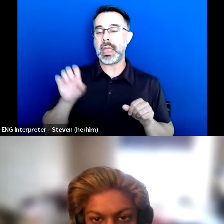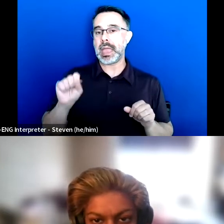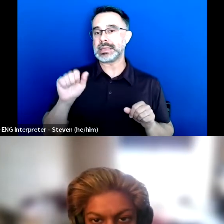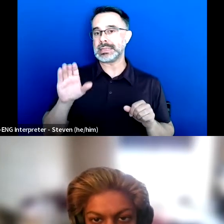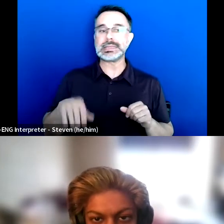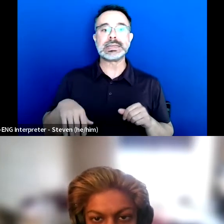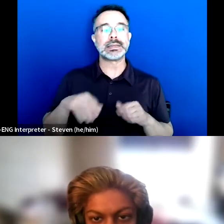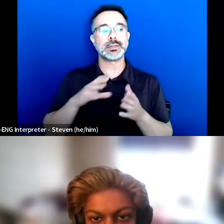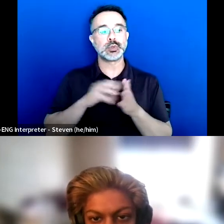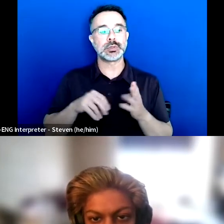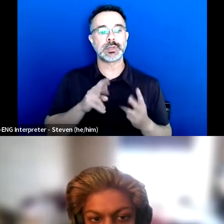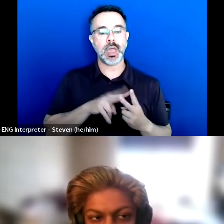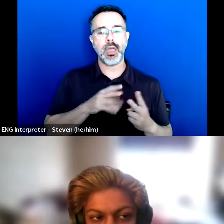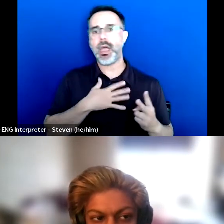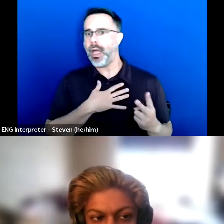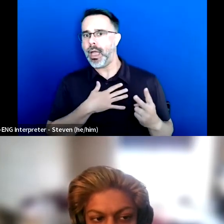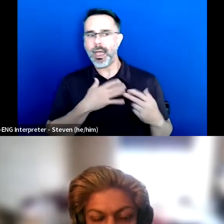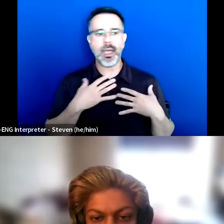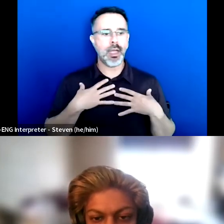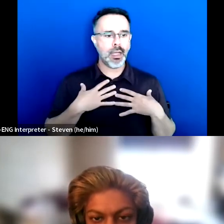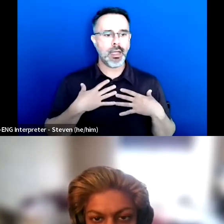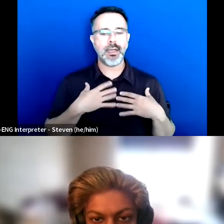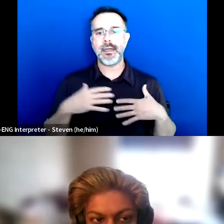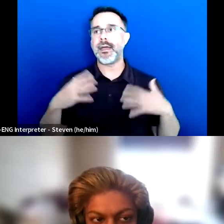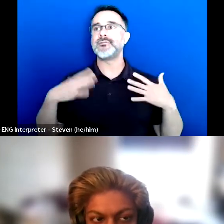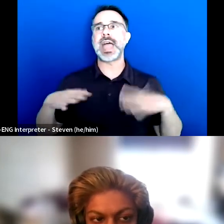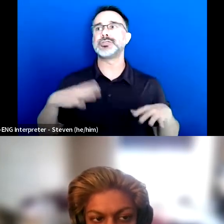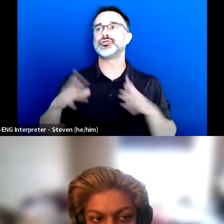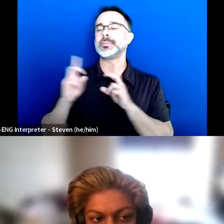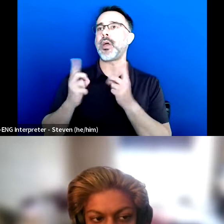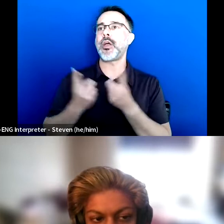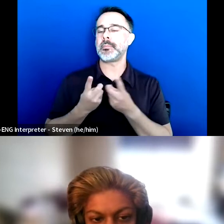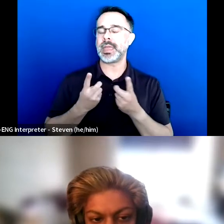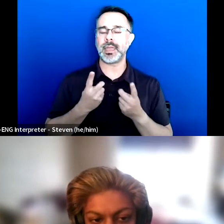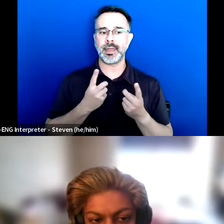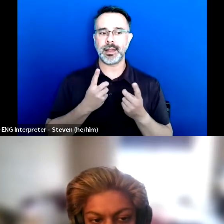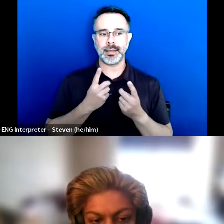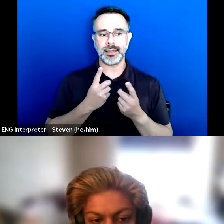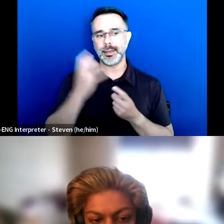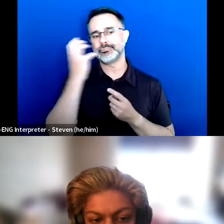like oh my gosh, our fashion department is so amazing.